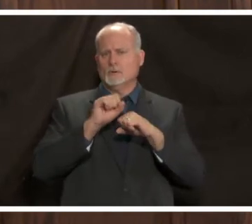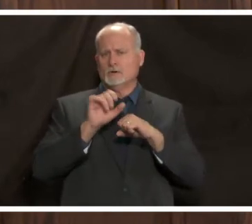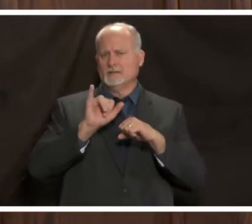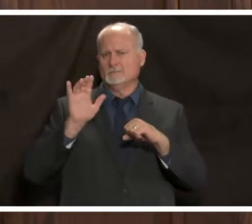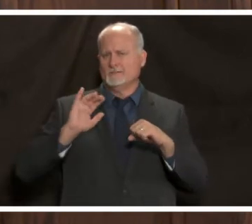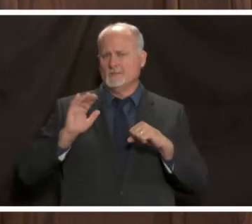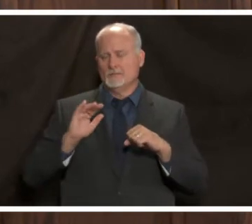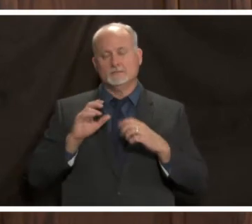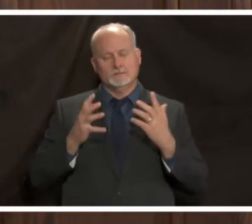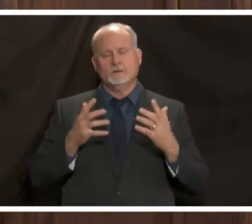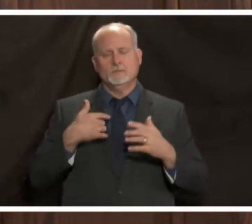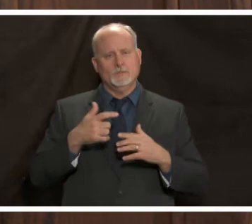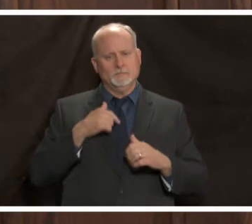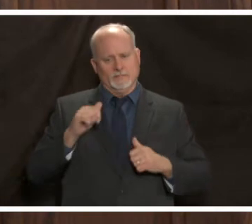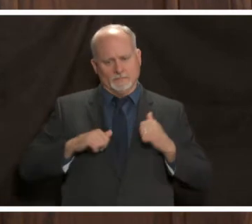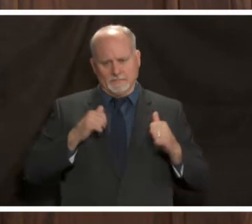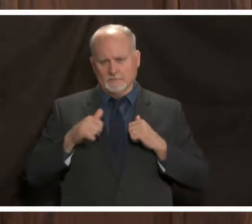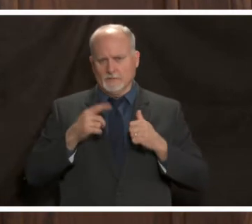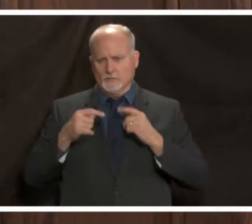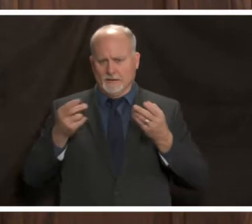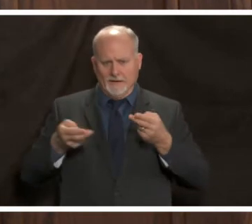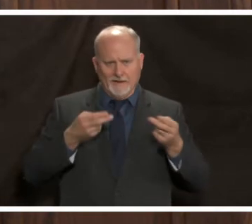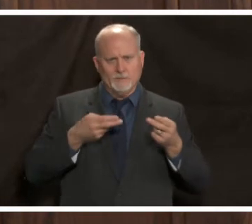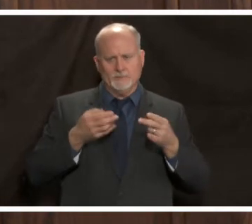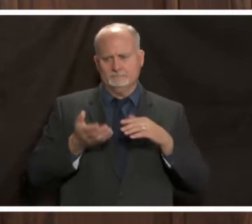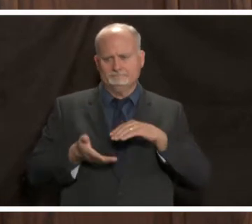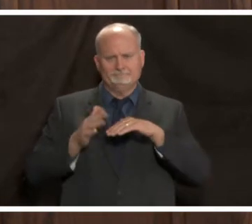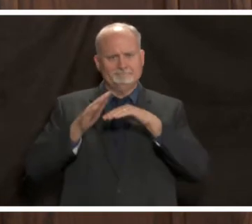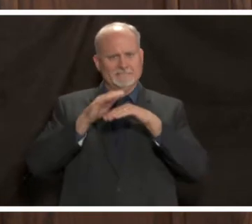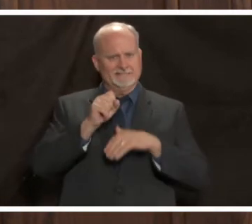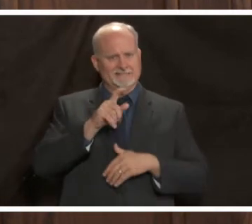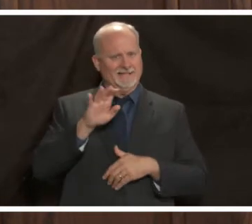something that we've been aggressive about trying to increase staffing in all those different areas